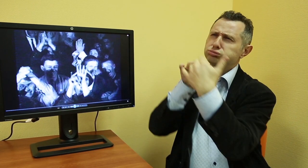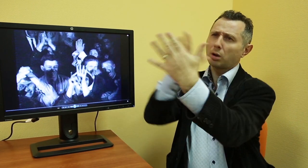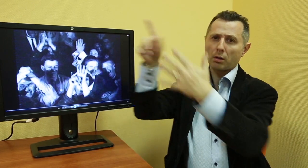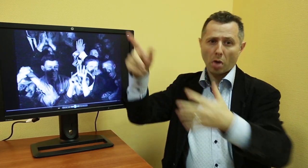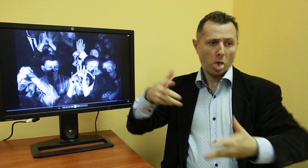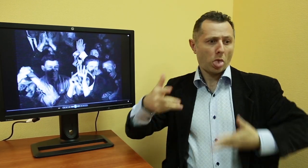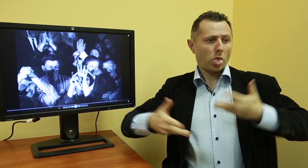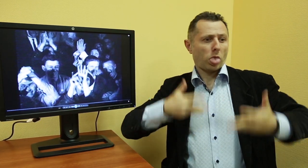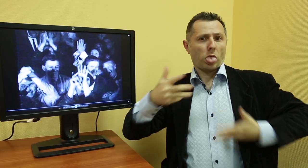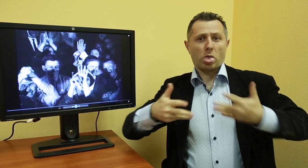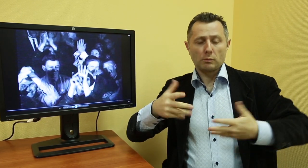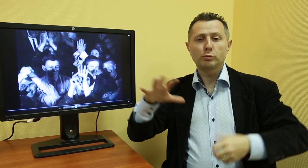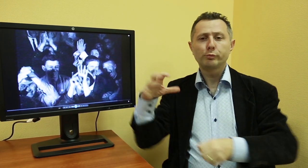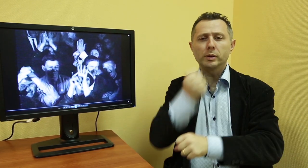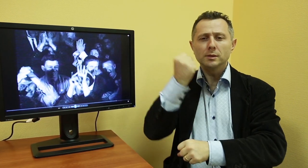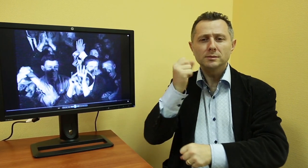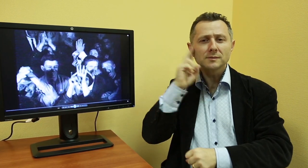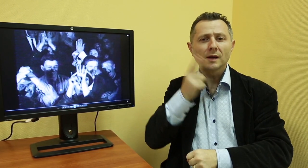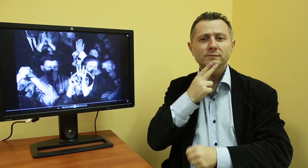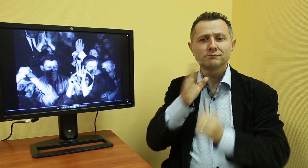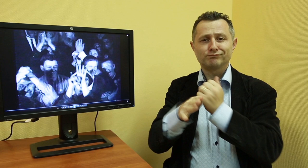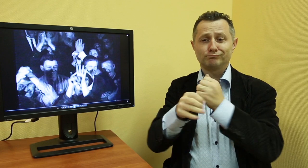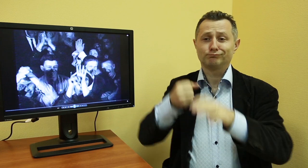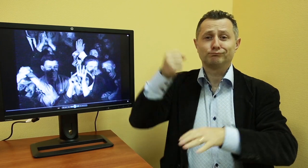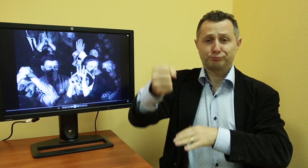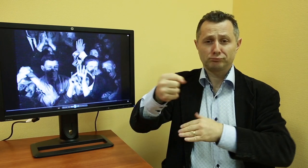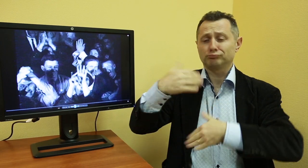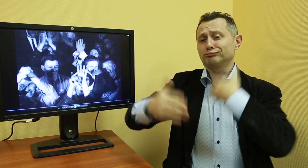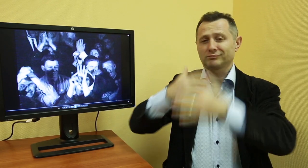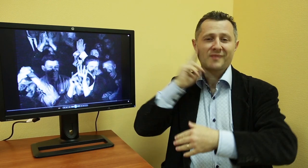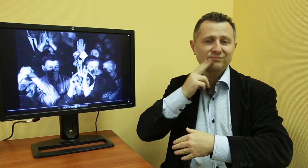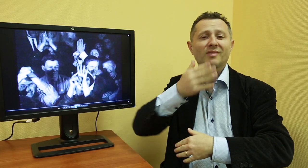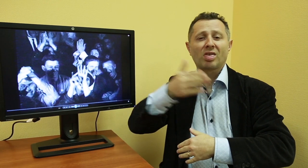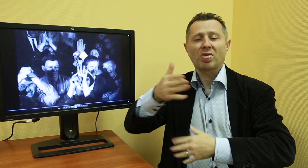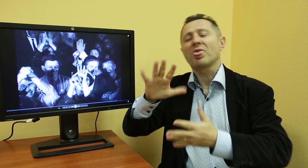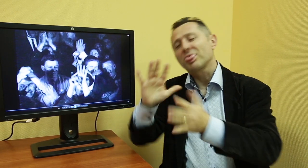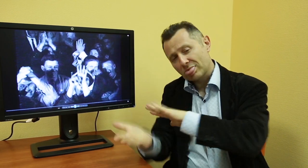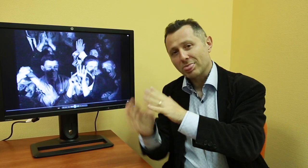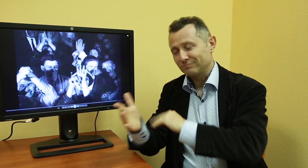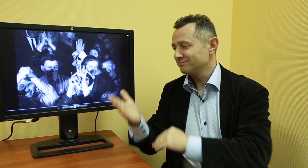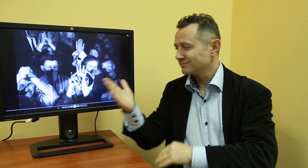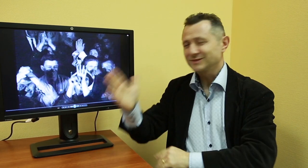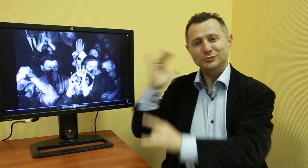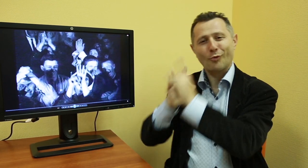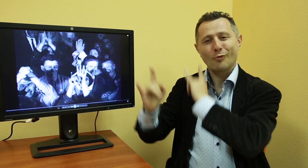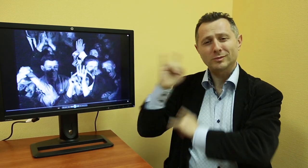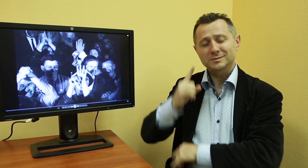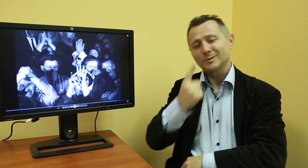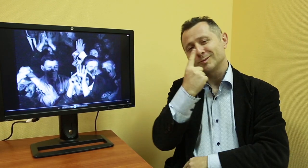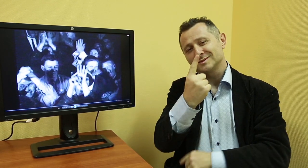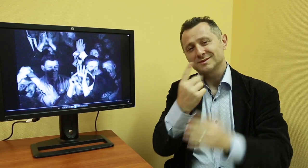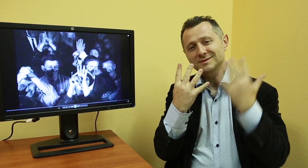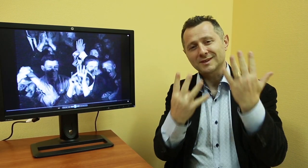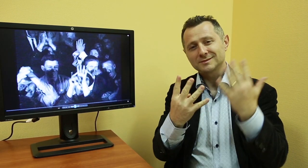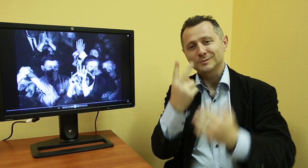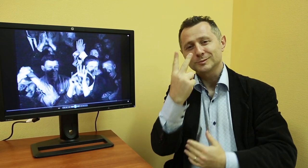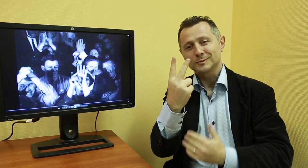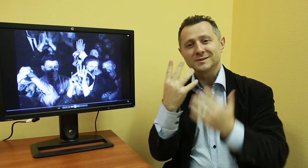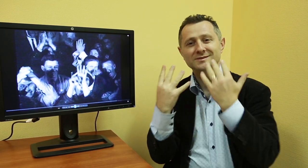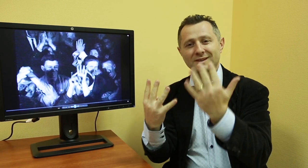for the commissar. In unity, the Deaf people won and elected a Deaf president (P.A. Savel’ev) for the VOG. As time went on, there would be a back-and-forth with hearing and Deaf and hard-of-hearing presidents for the VOG. This footage